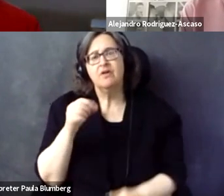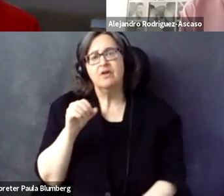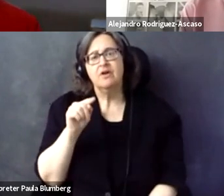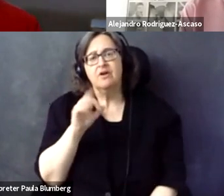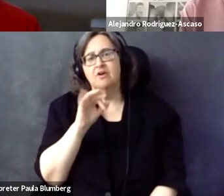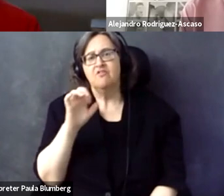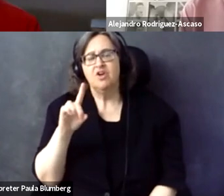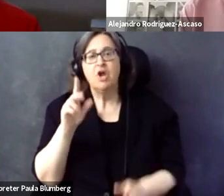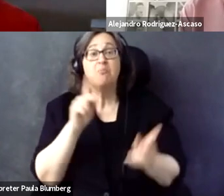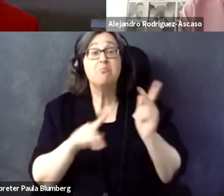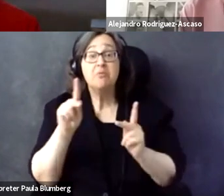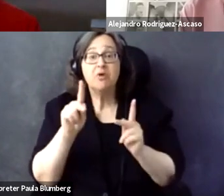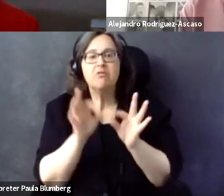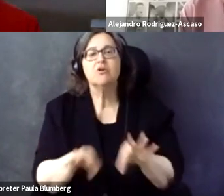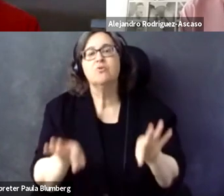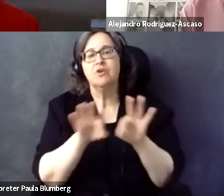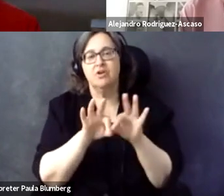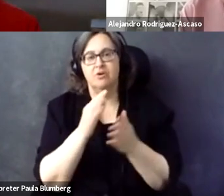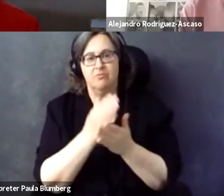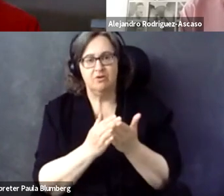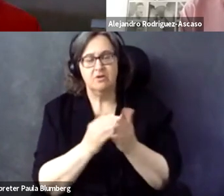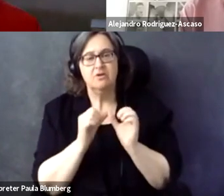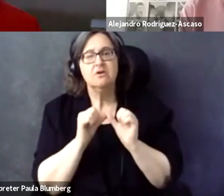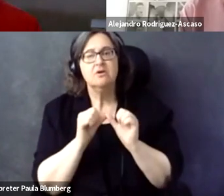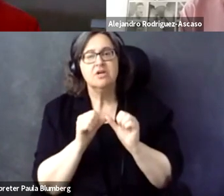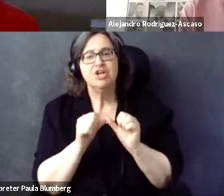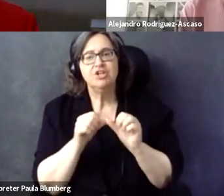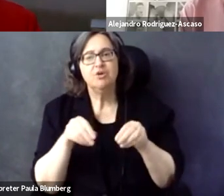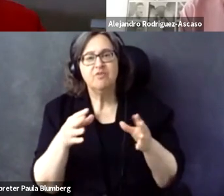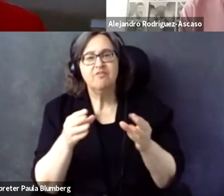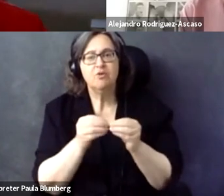are. Go back to agreeing with Gottfried